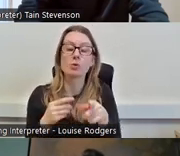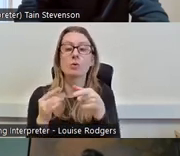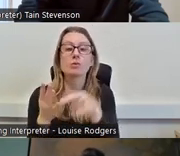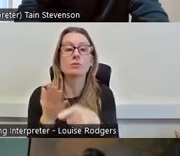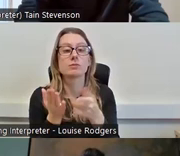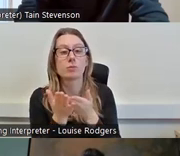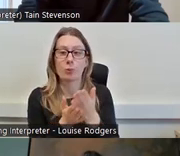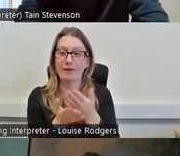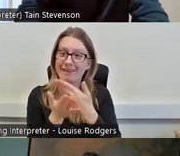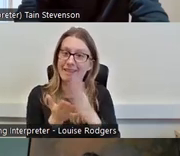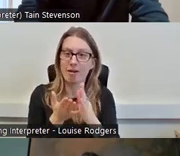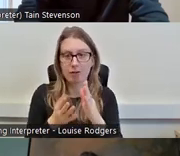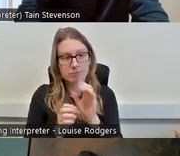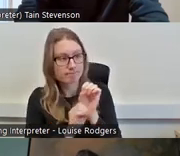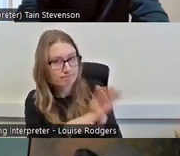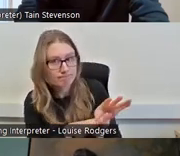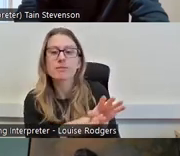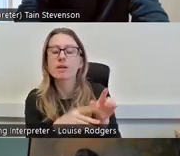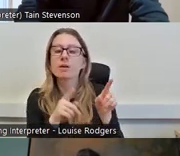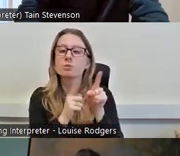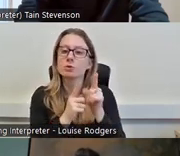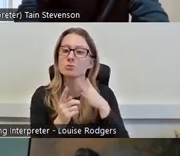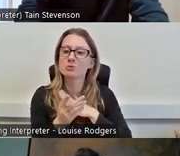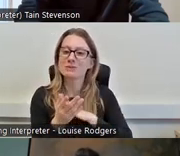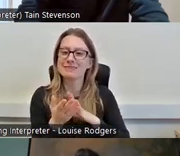about that, you really need that transparency embedded into your